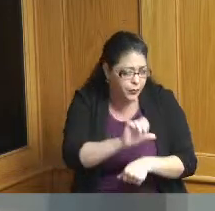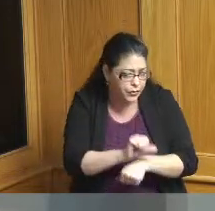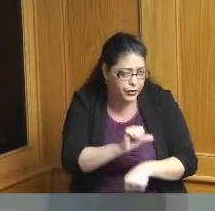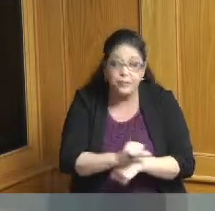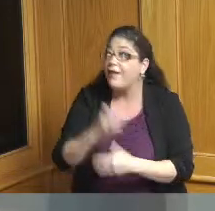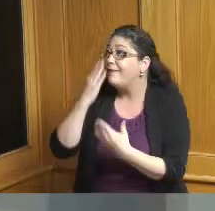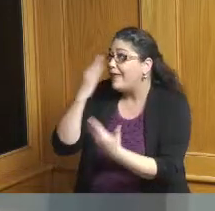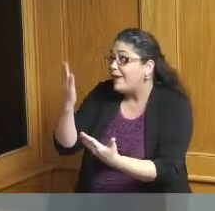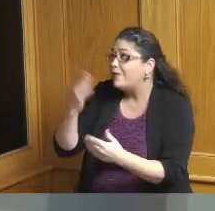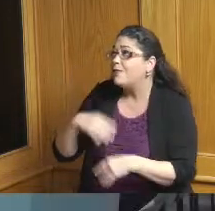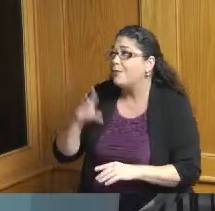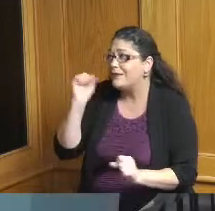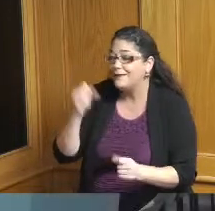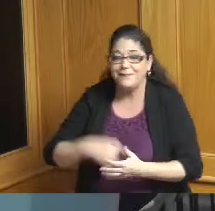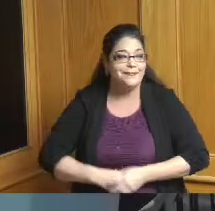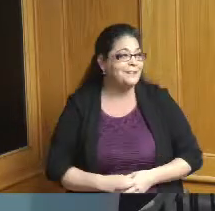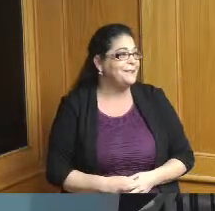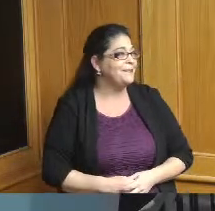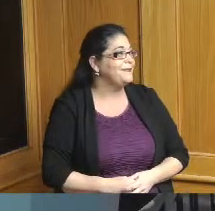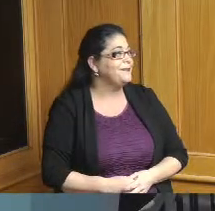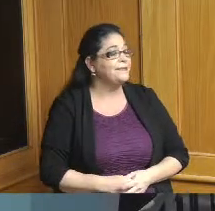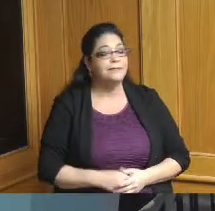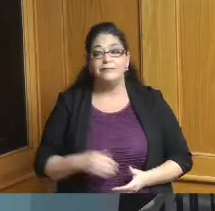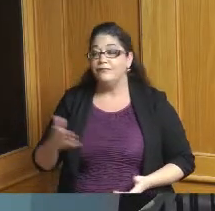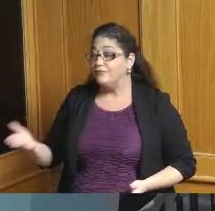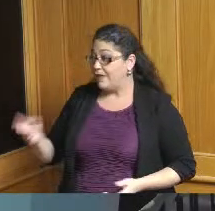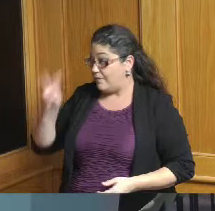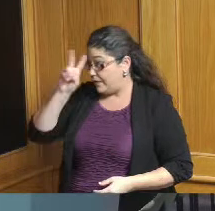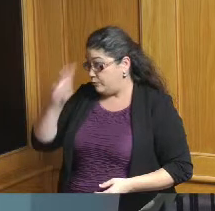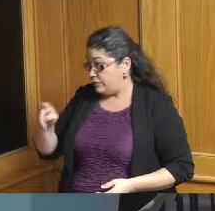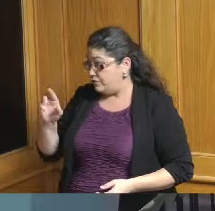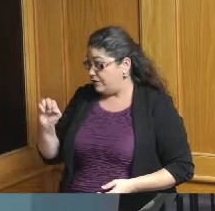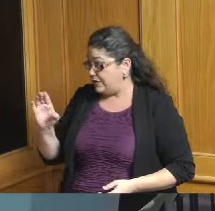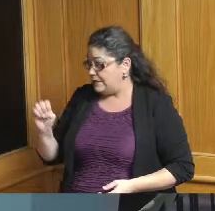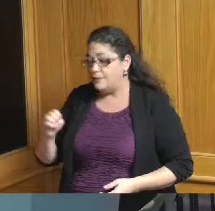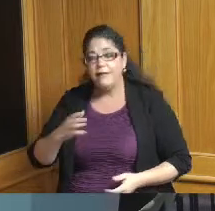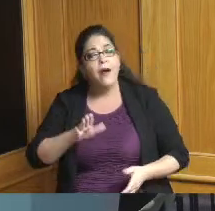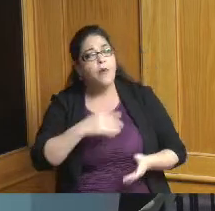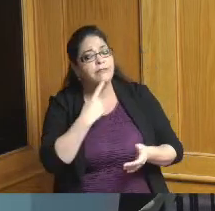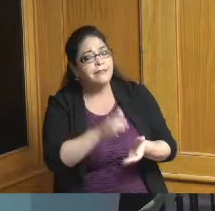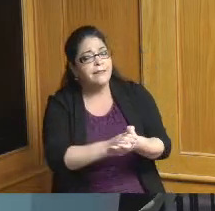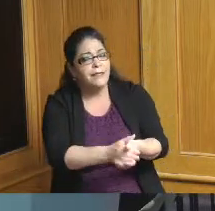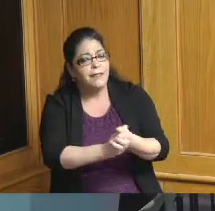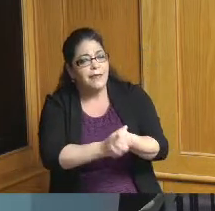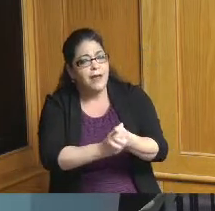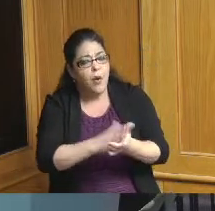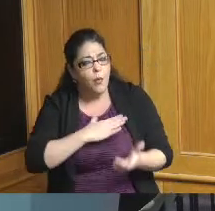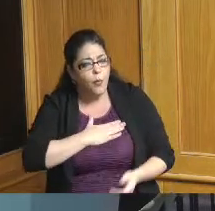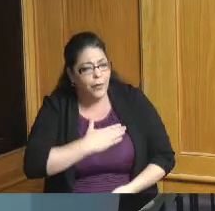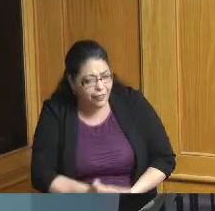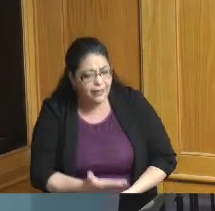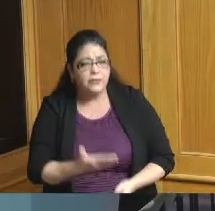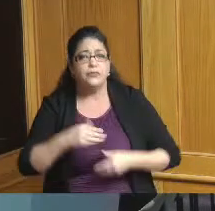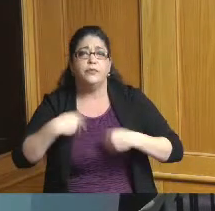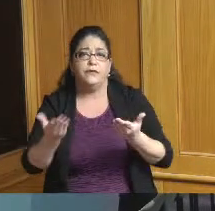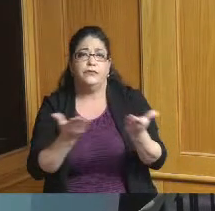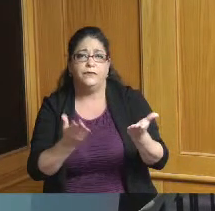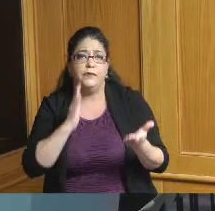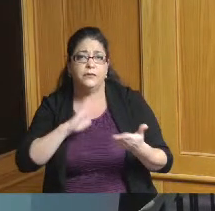Vice President Reece congratulations and thank you for willing to serve these boards